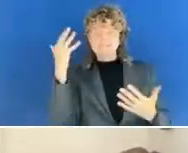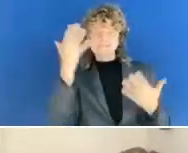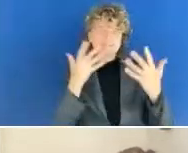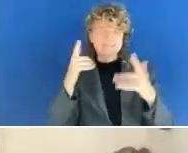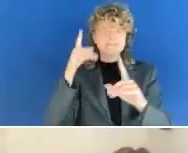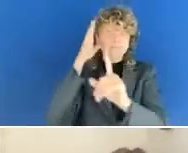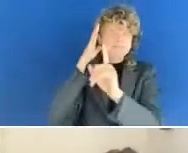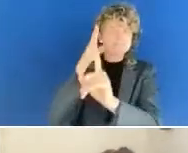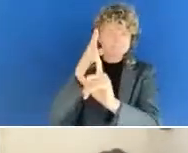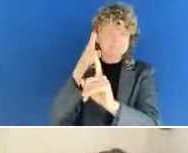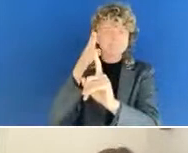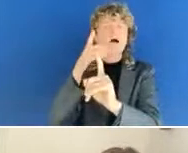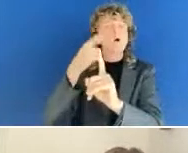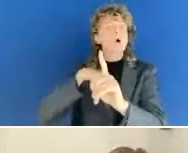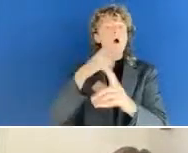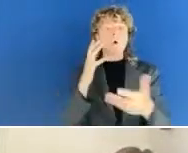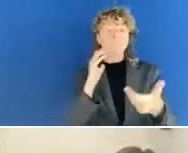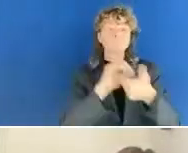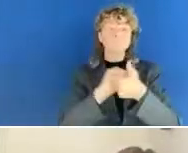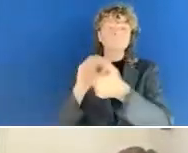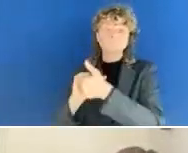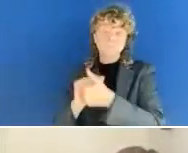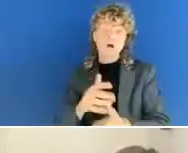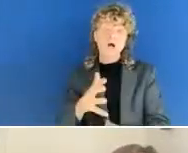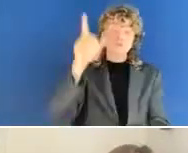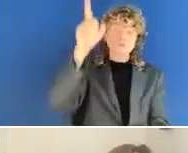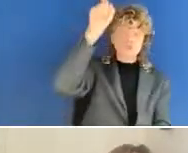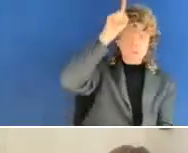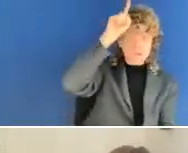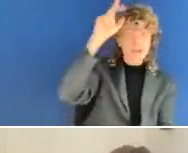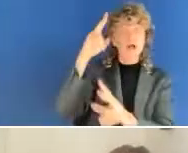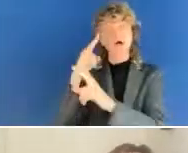chapters in Germany, Austria and German speaking parts of Switzerland, which is called